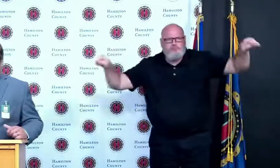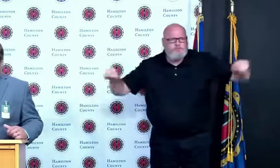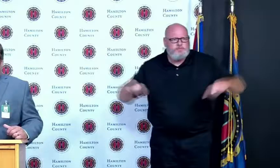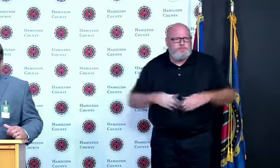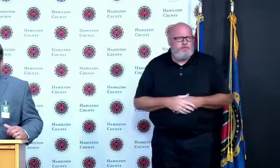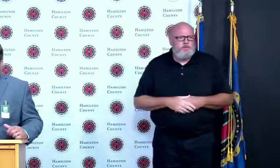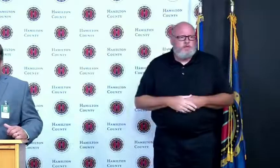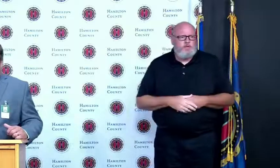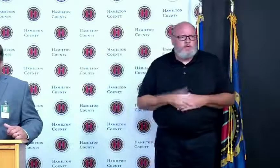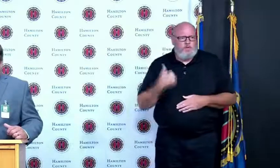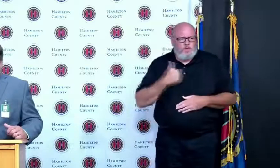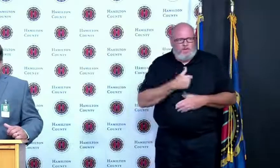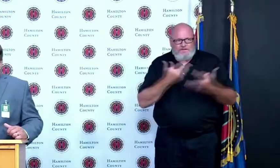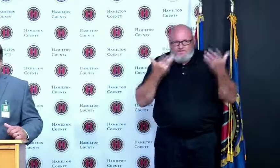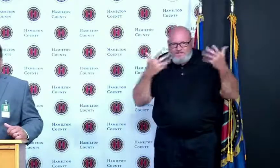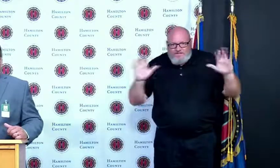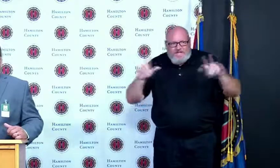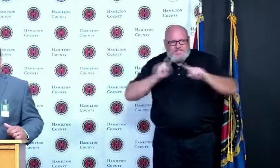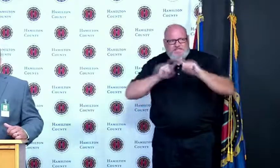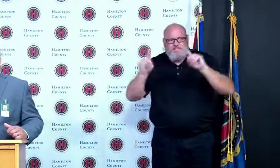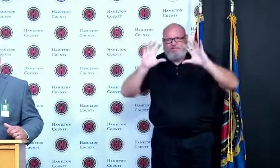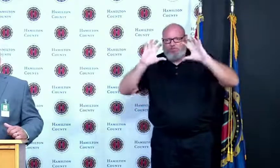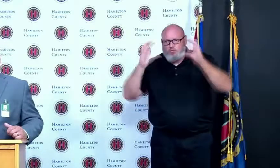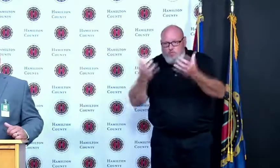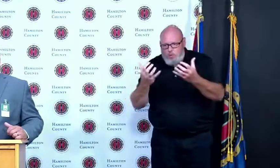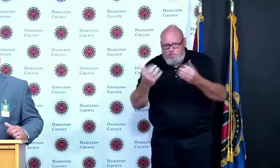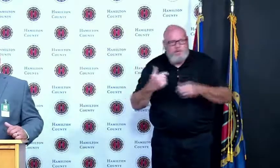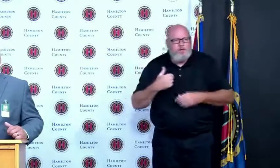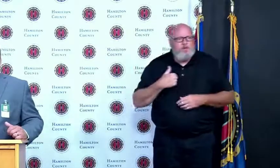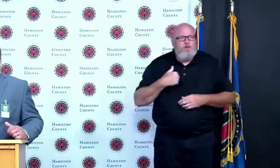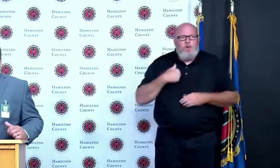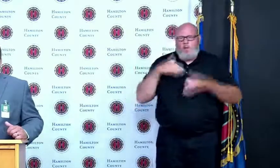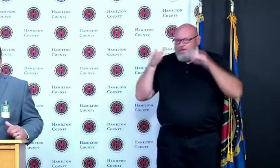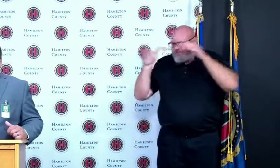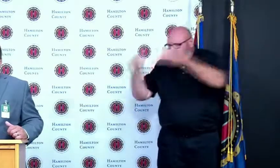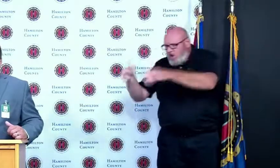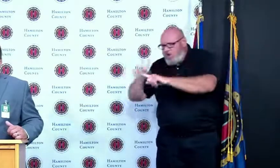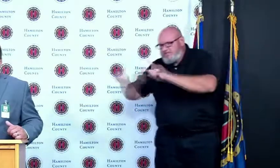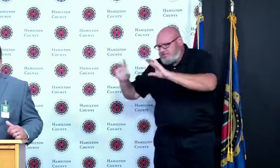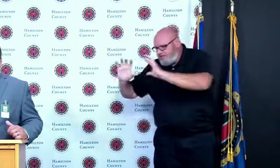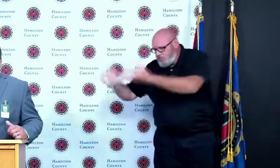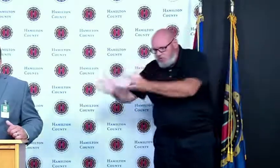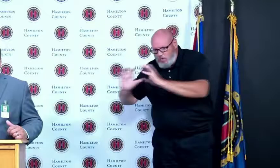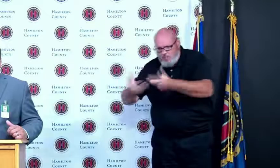focused on we know that now individuals 12 and older can get vaccine and we have seen thousands